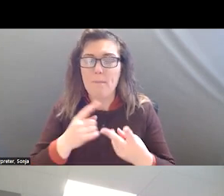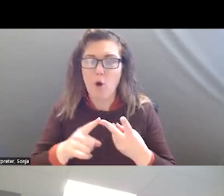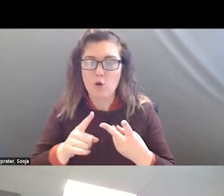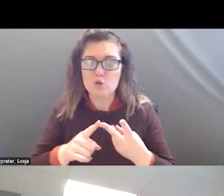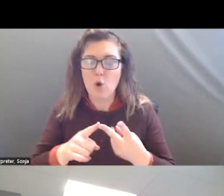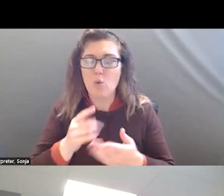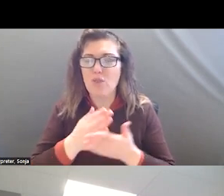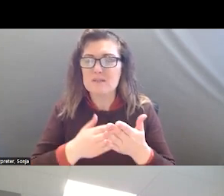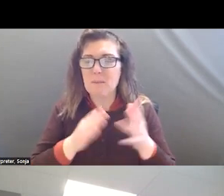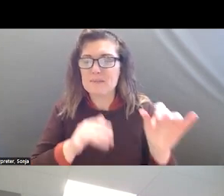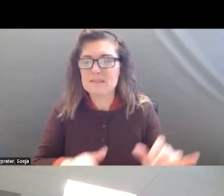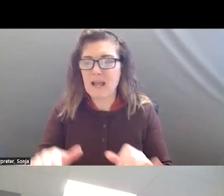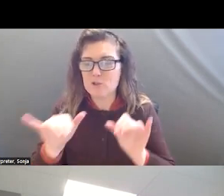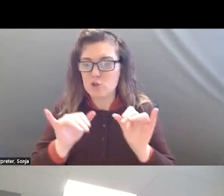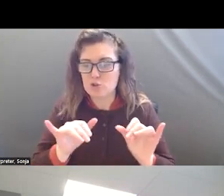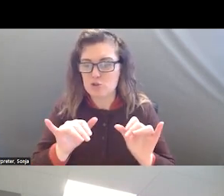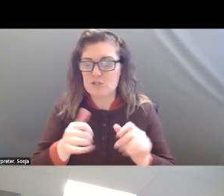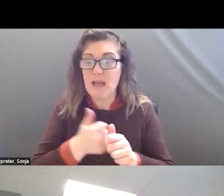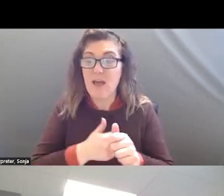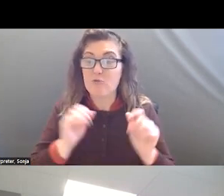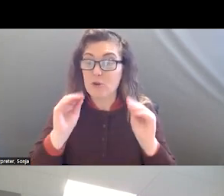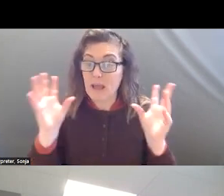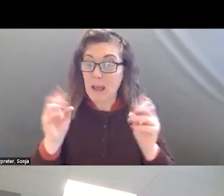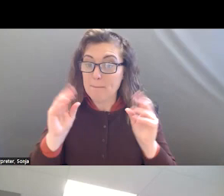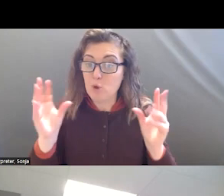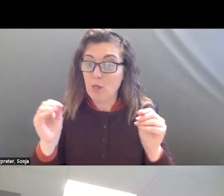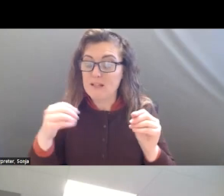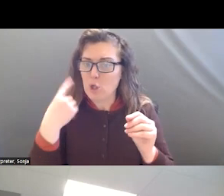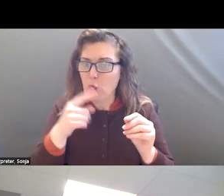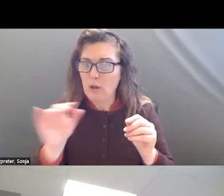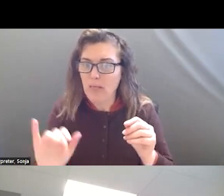STANDARDS. EVERY AMBULANCE STARTED TO LOOK ALIKE. EVERY